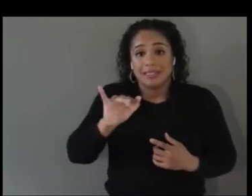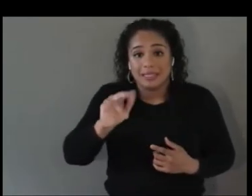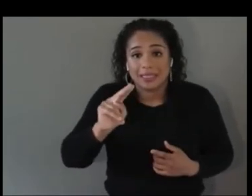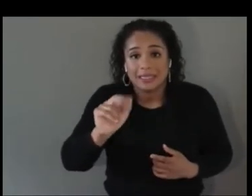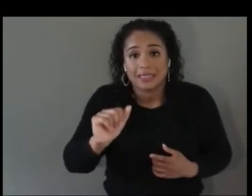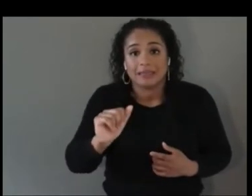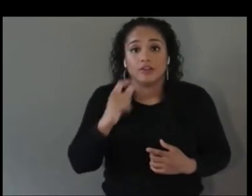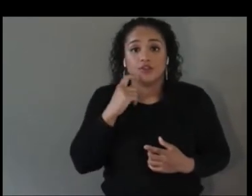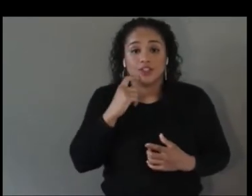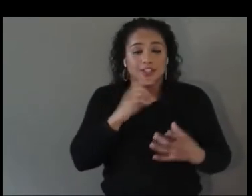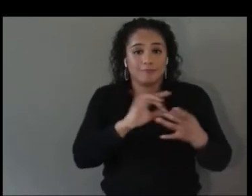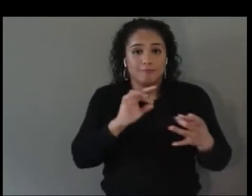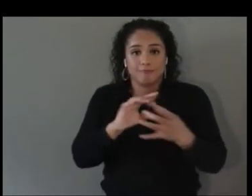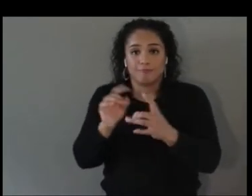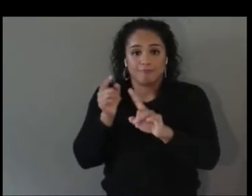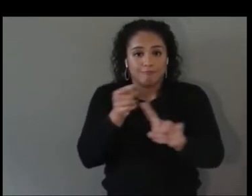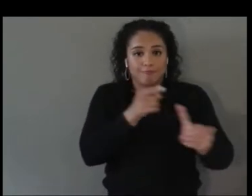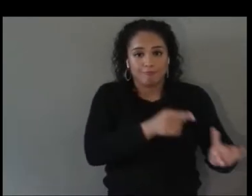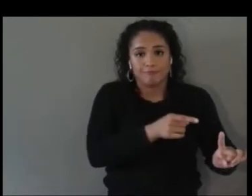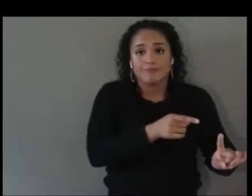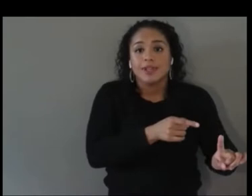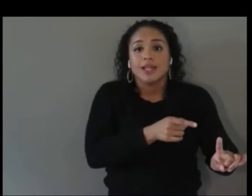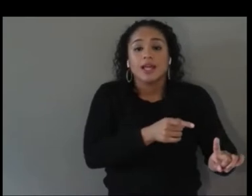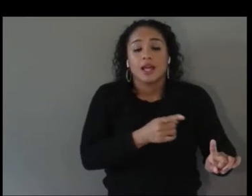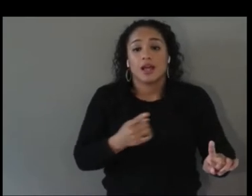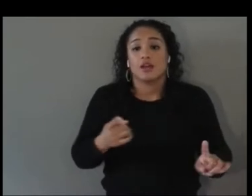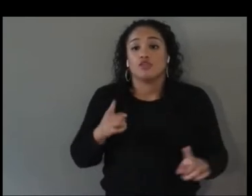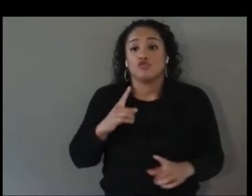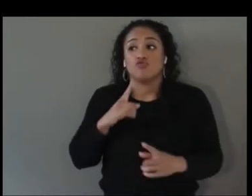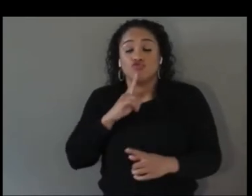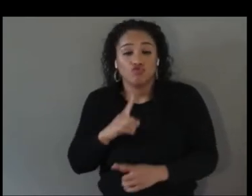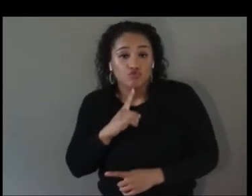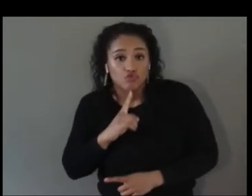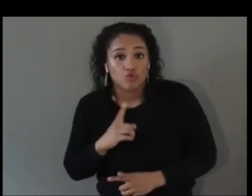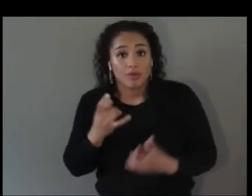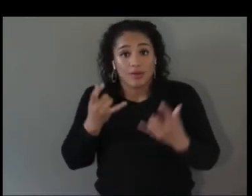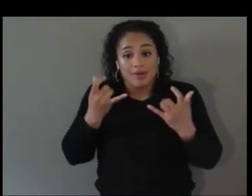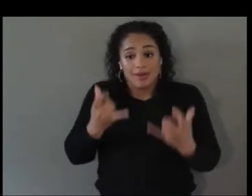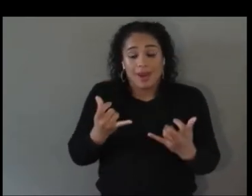are so true, we're at this inflection point companies need to stop talking about it and doing it. You know? You